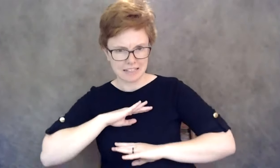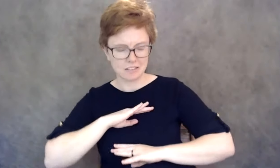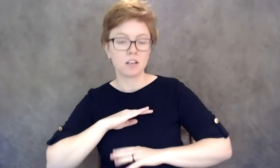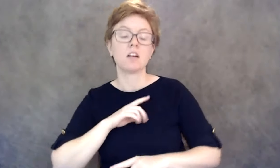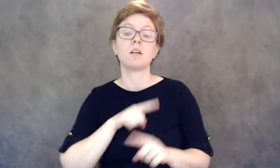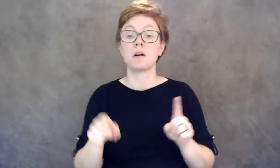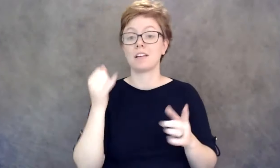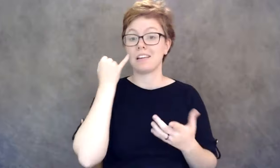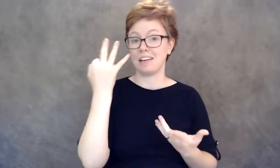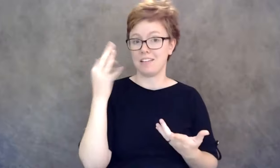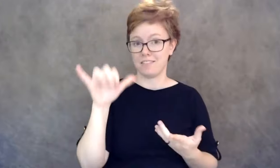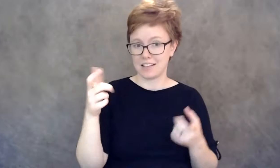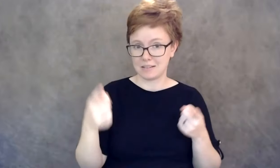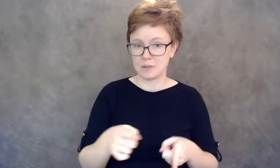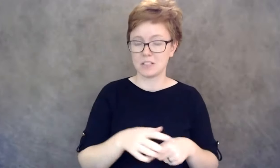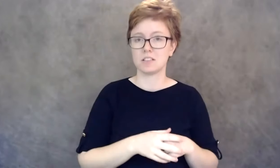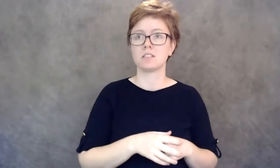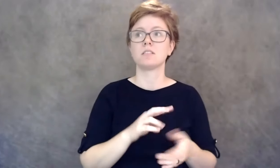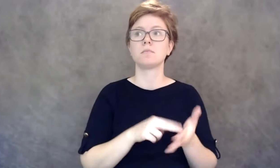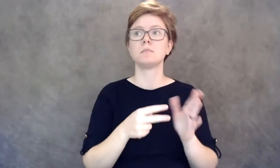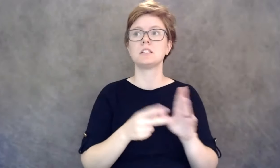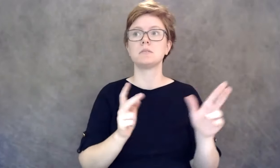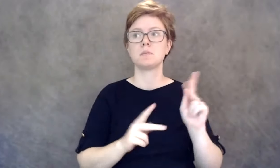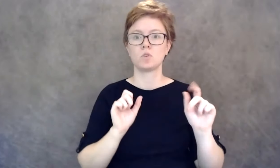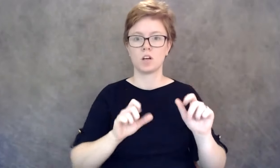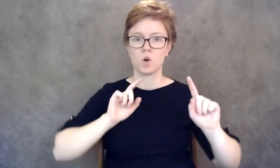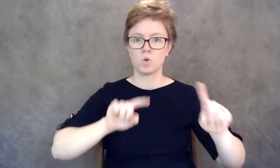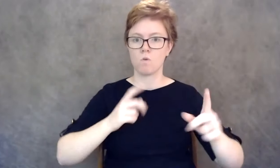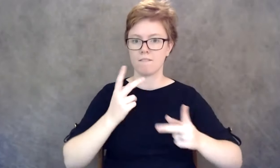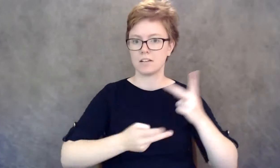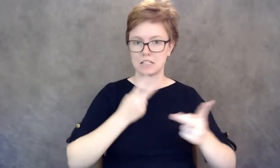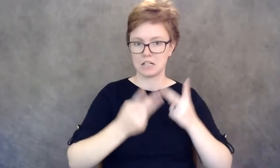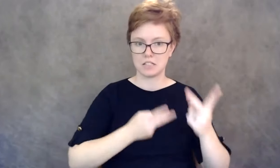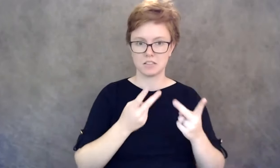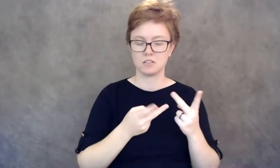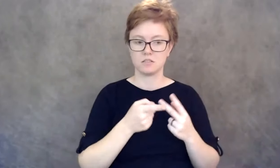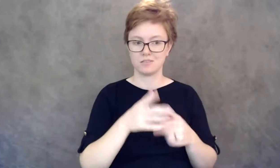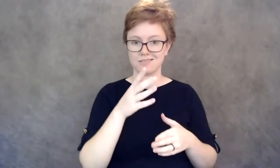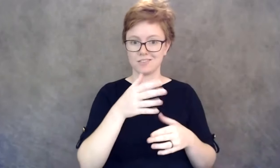that allows people to visit someone, you know, whose at the end of their life as well.